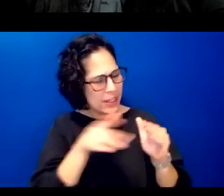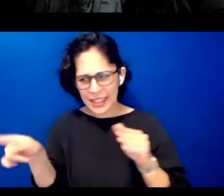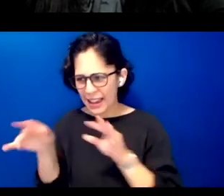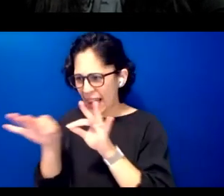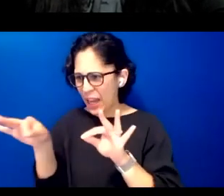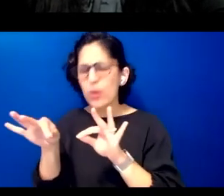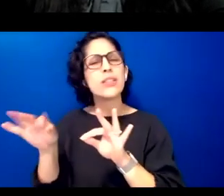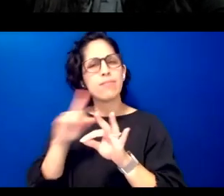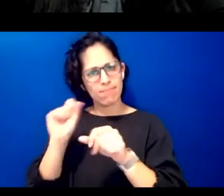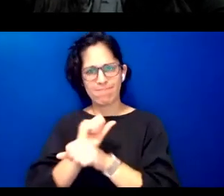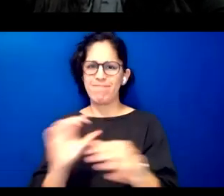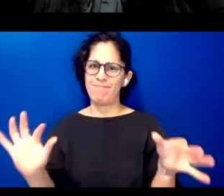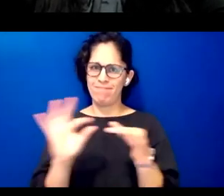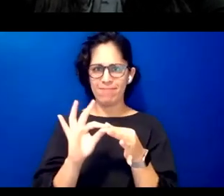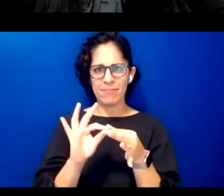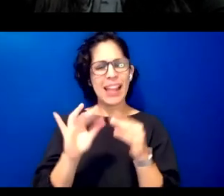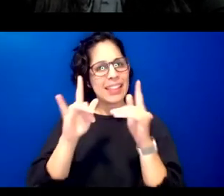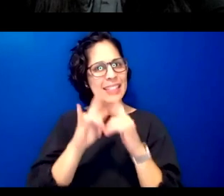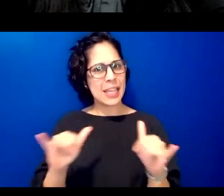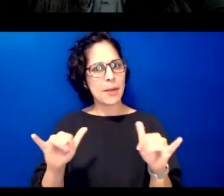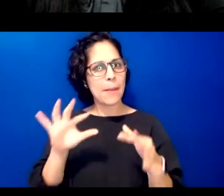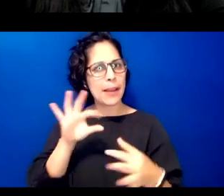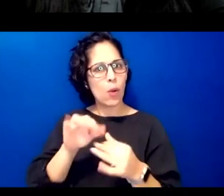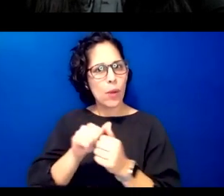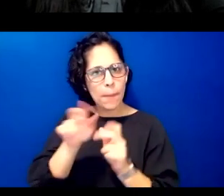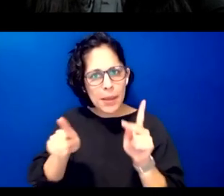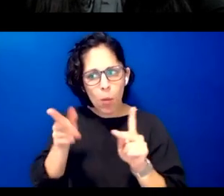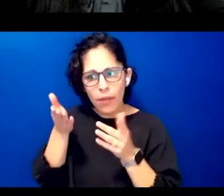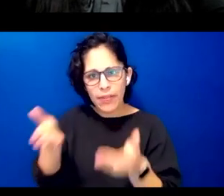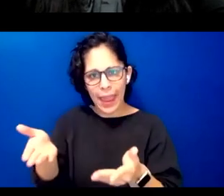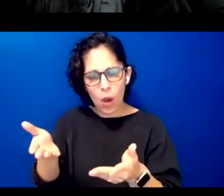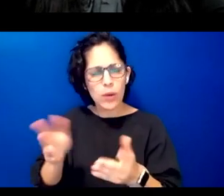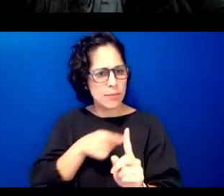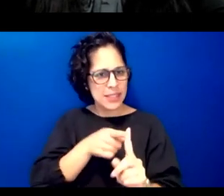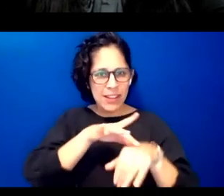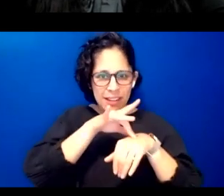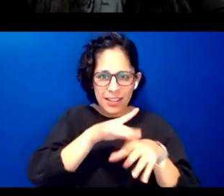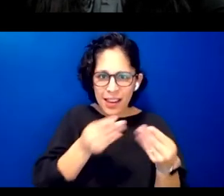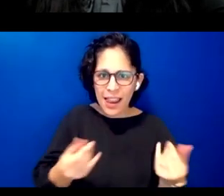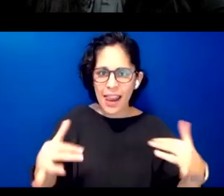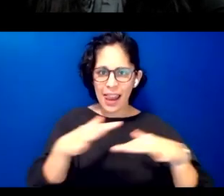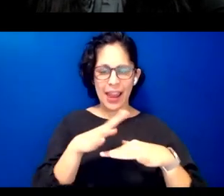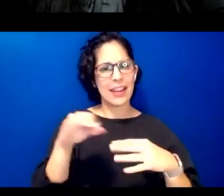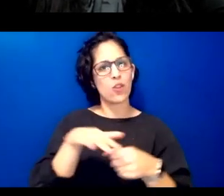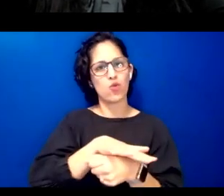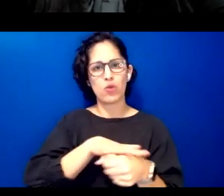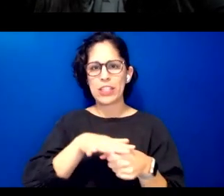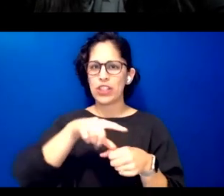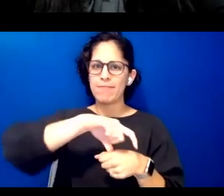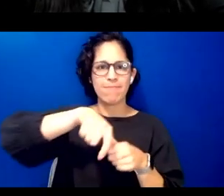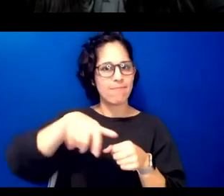the community and to a specific land geography and region